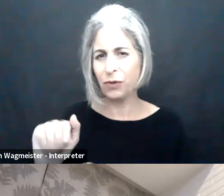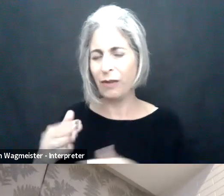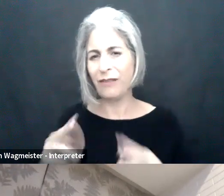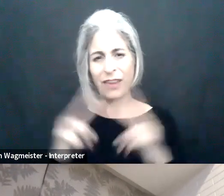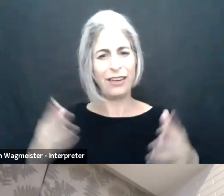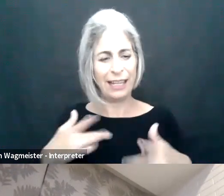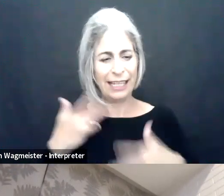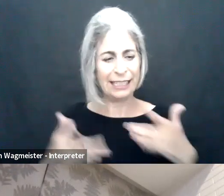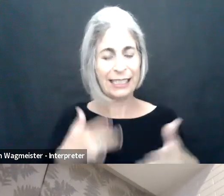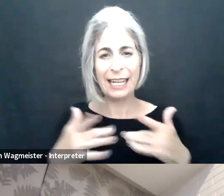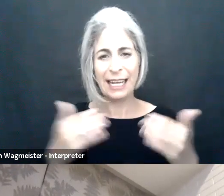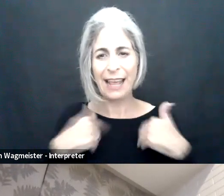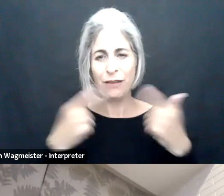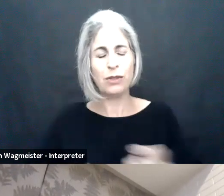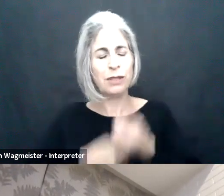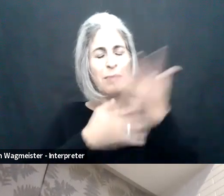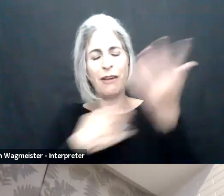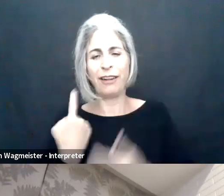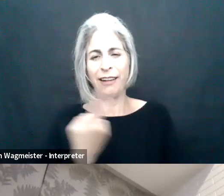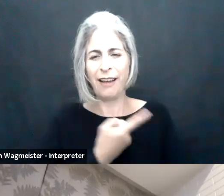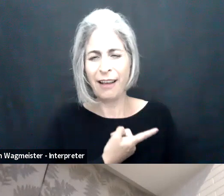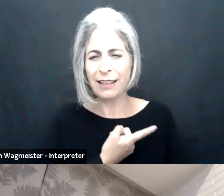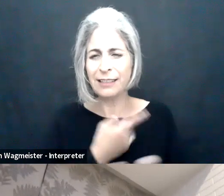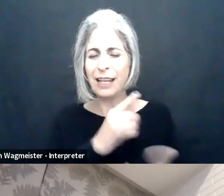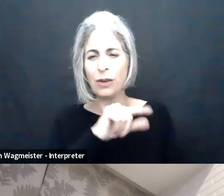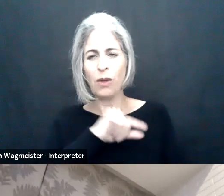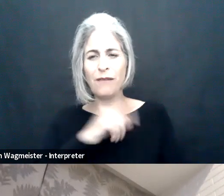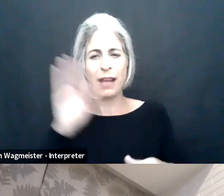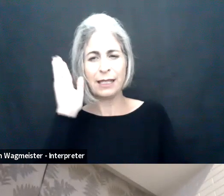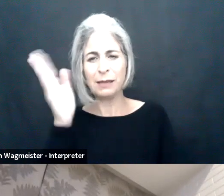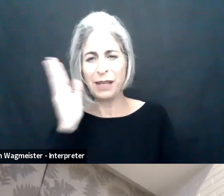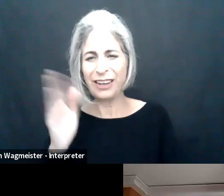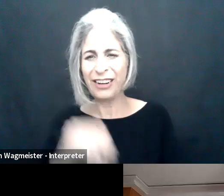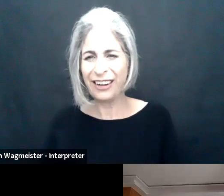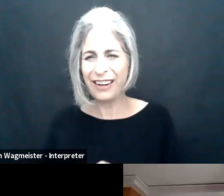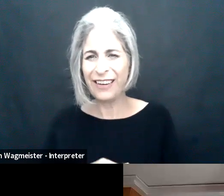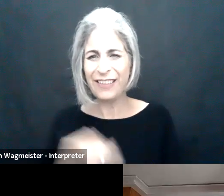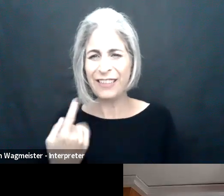organizations -- disabilities.